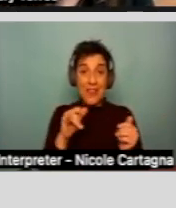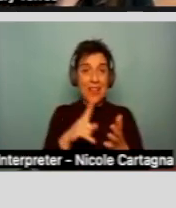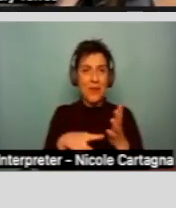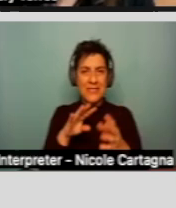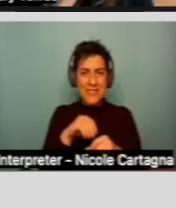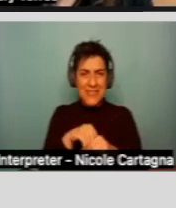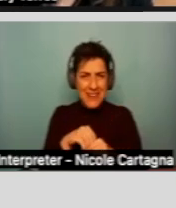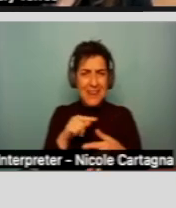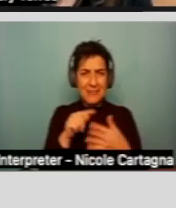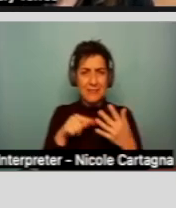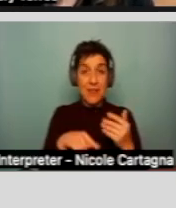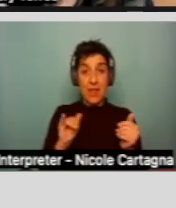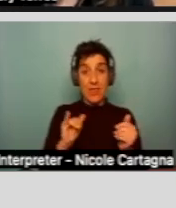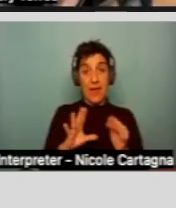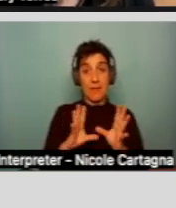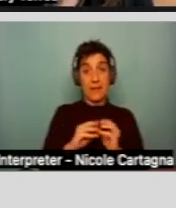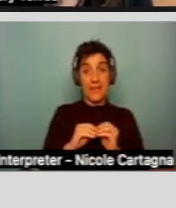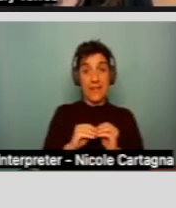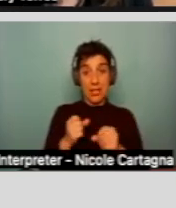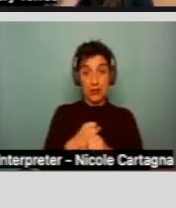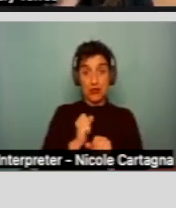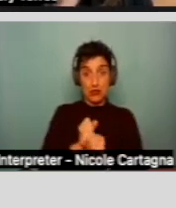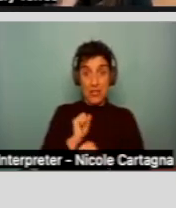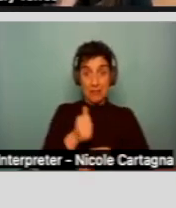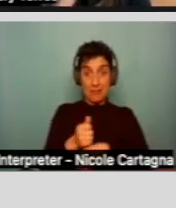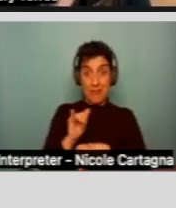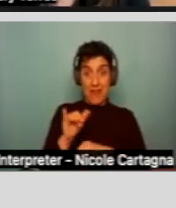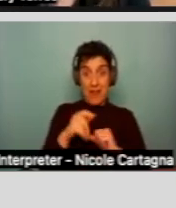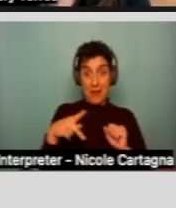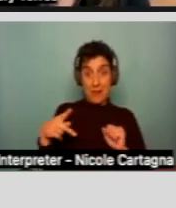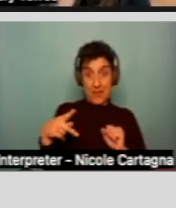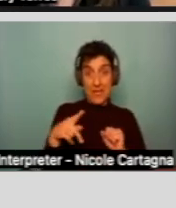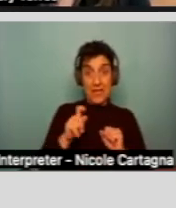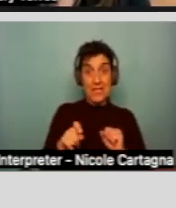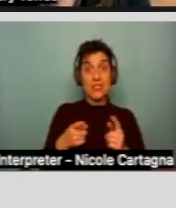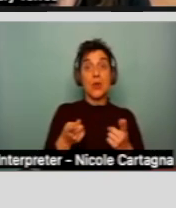That meeting, to create that IPP, needs to be held within 60 days.